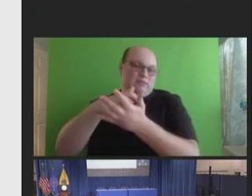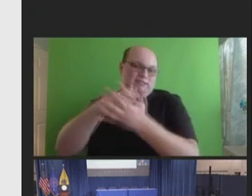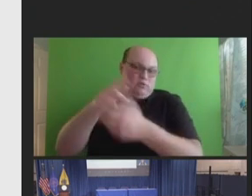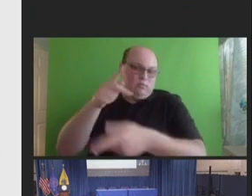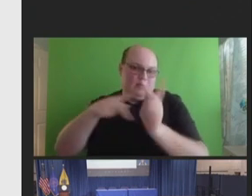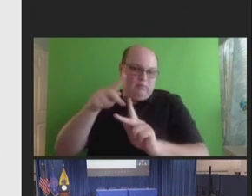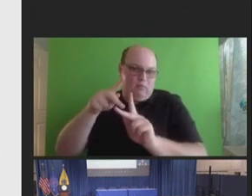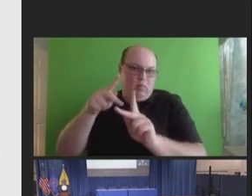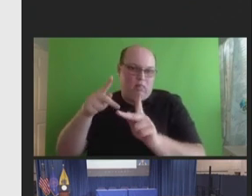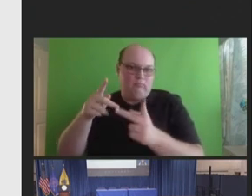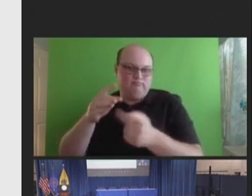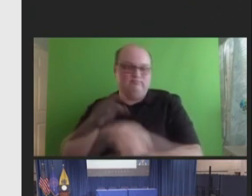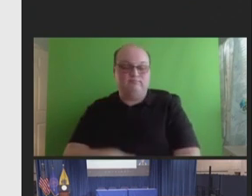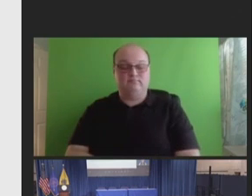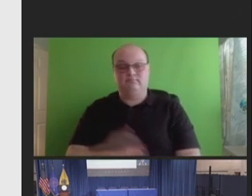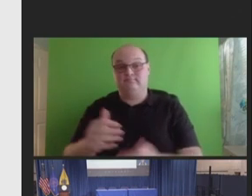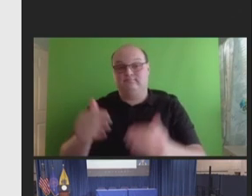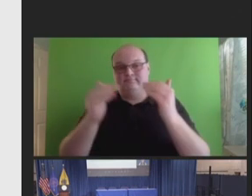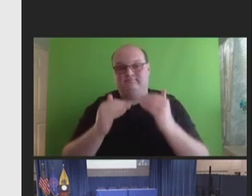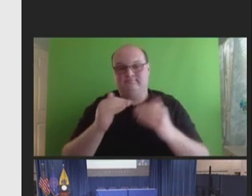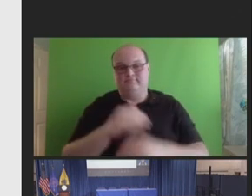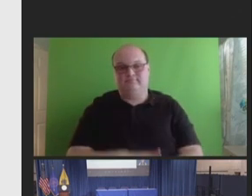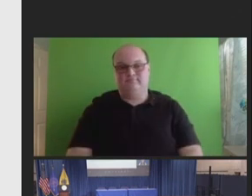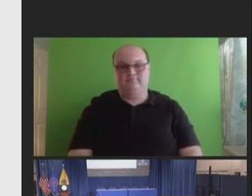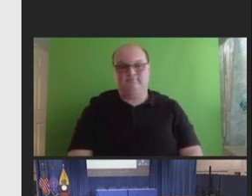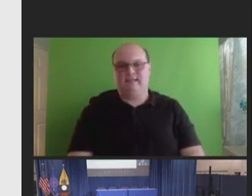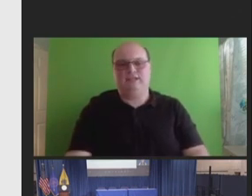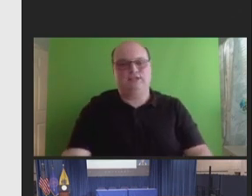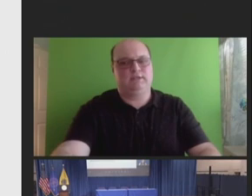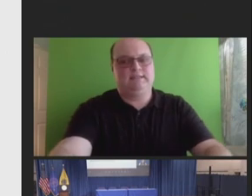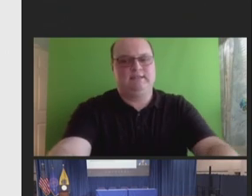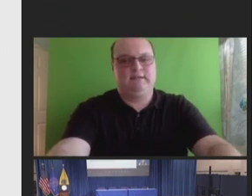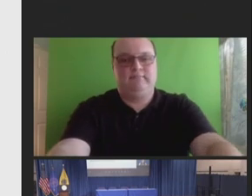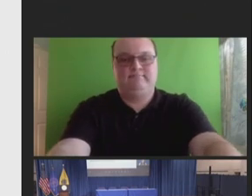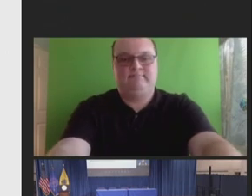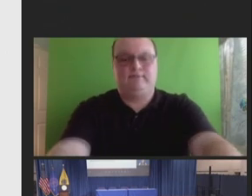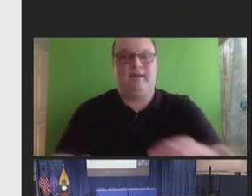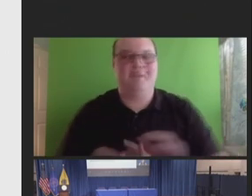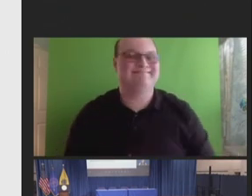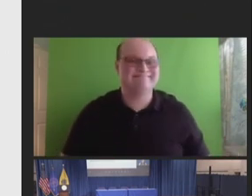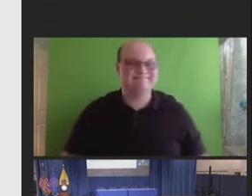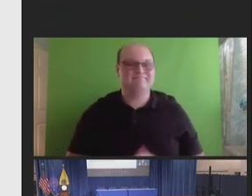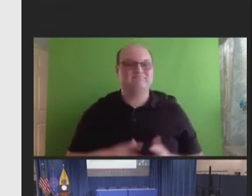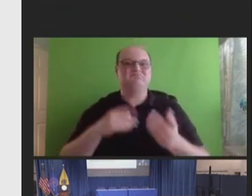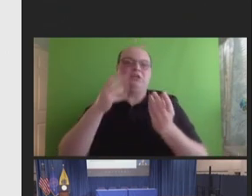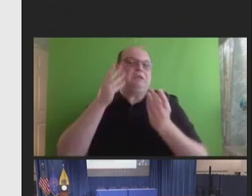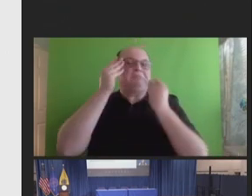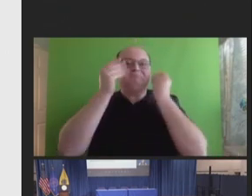slide. So, just a few final thoughts. V-safe and